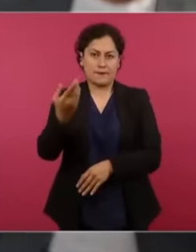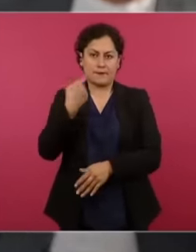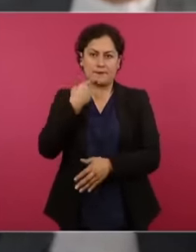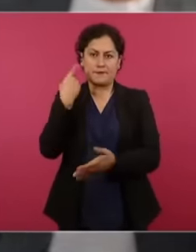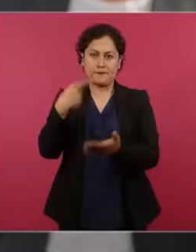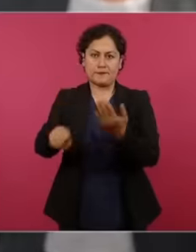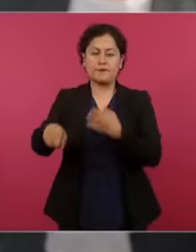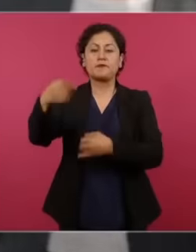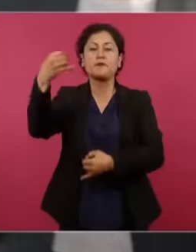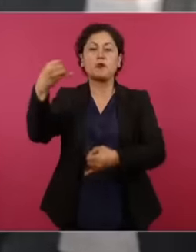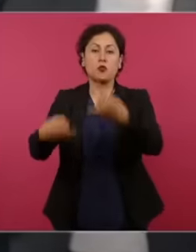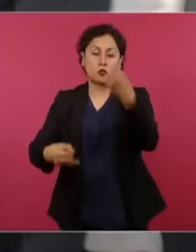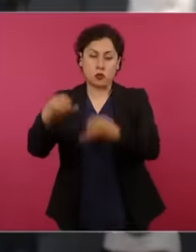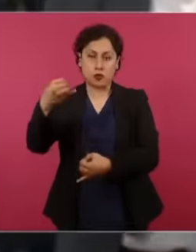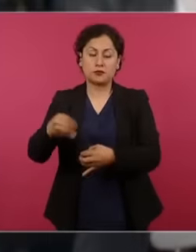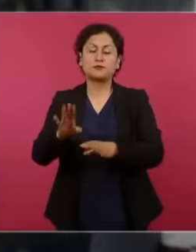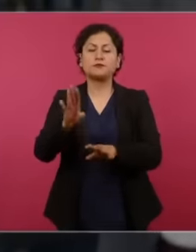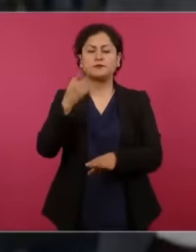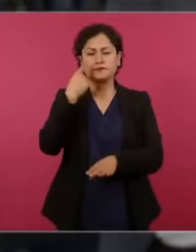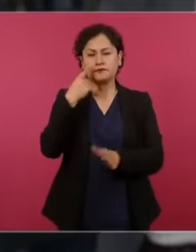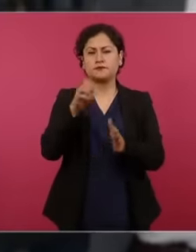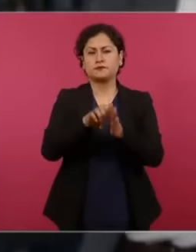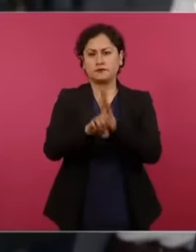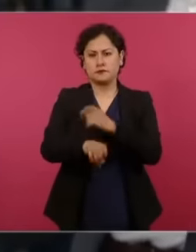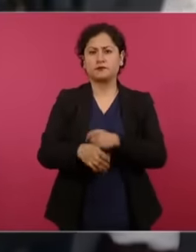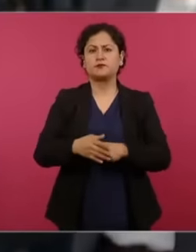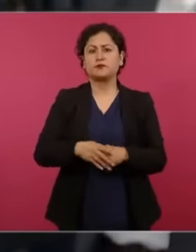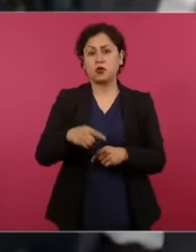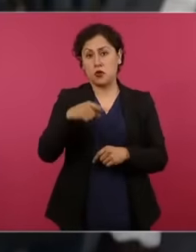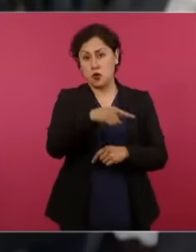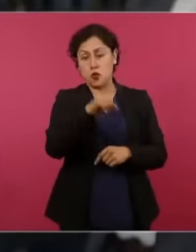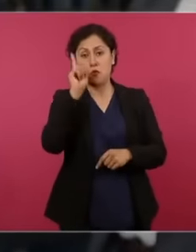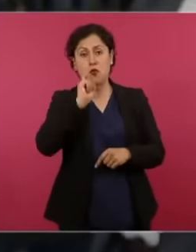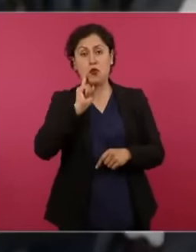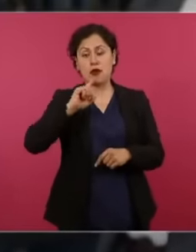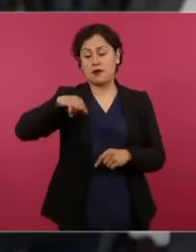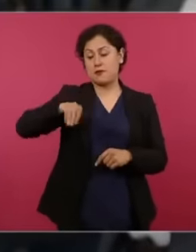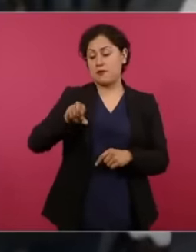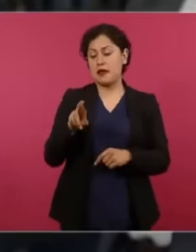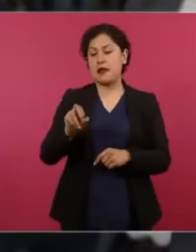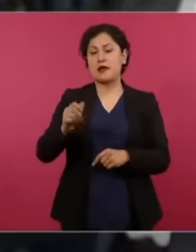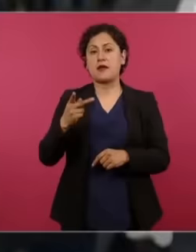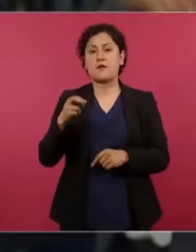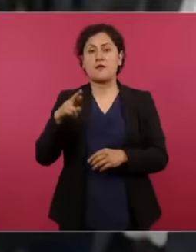against eh a person like Marian paro casar who is supposedly against corruption